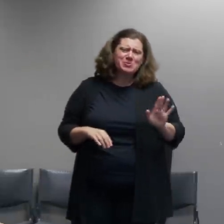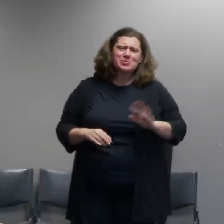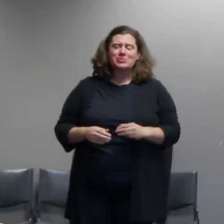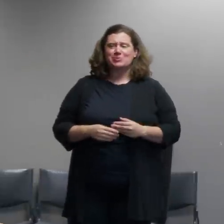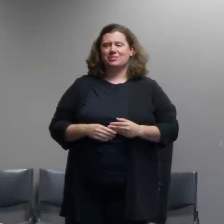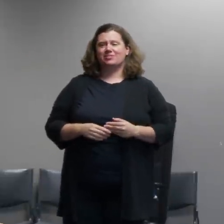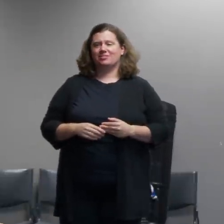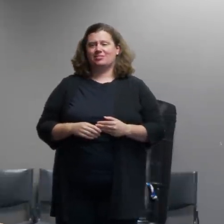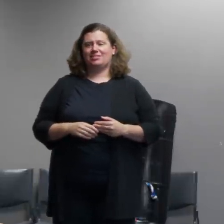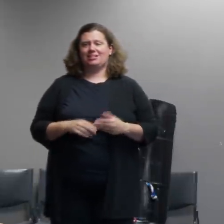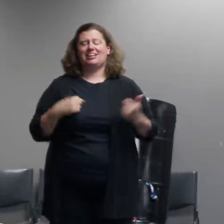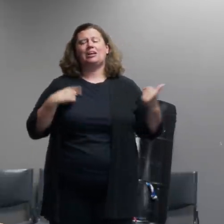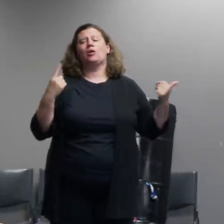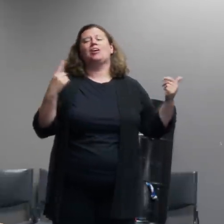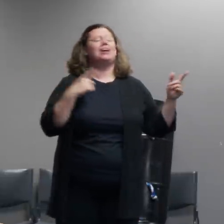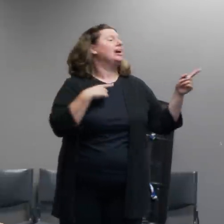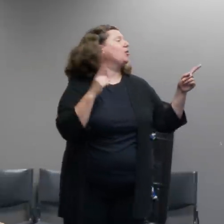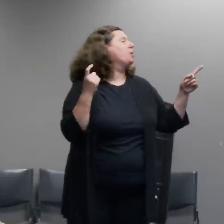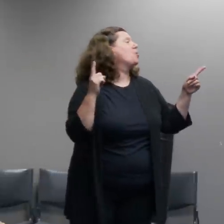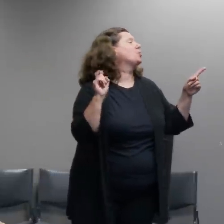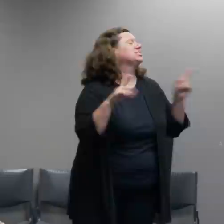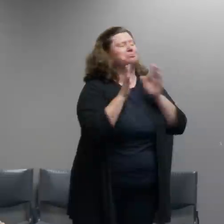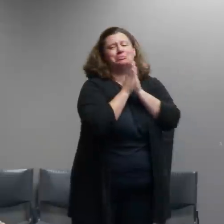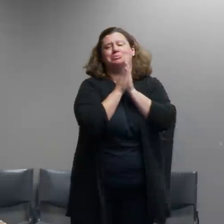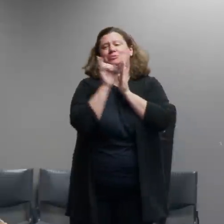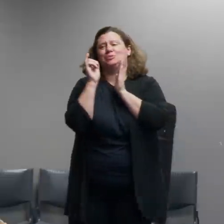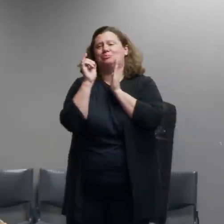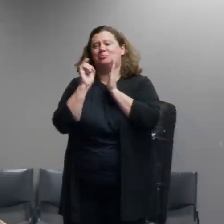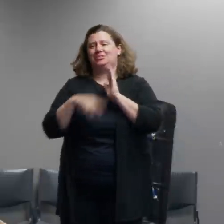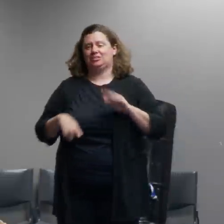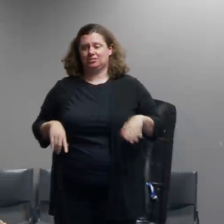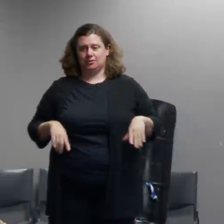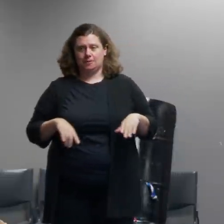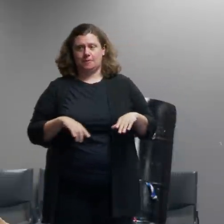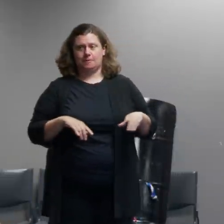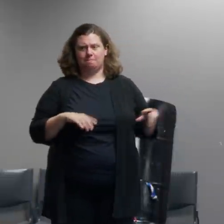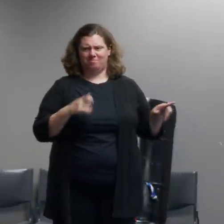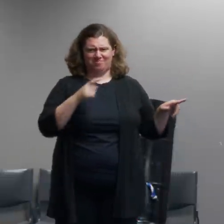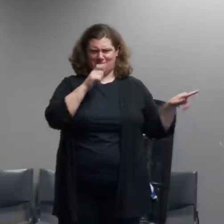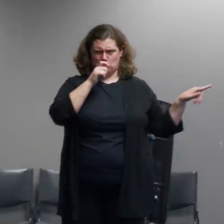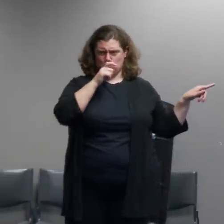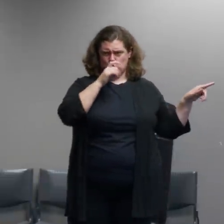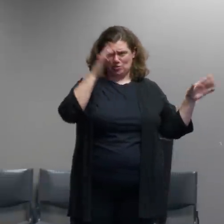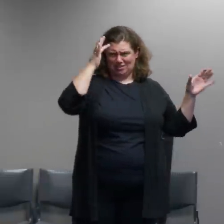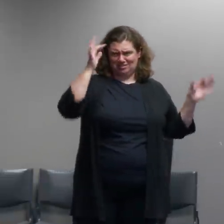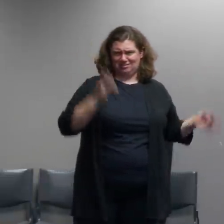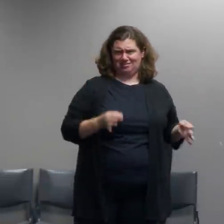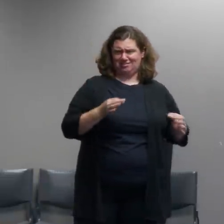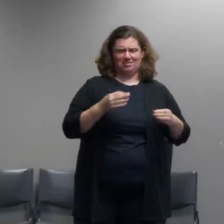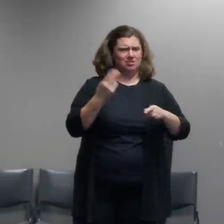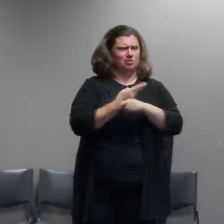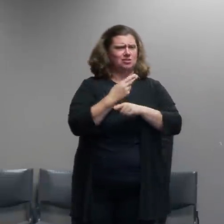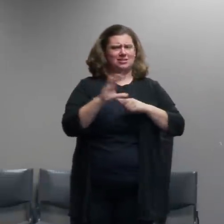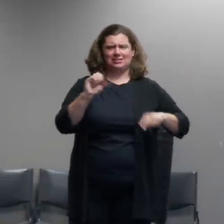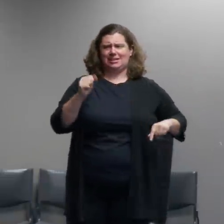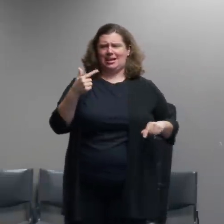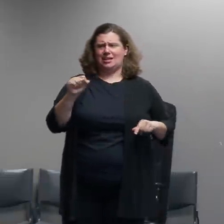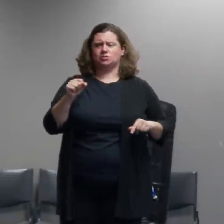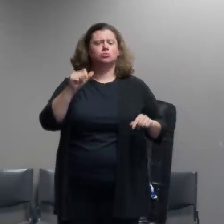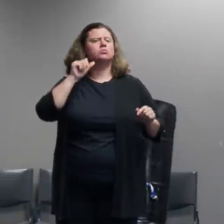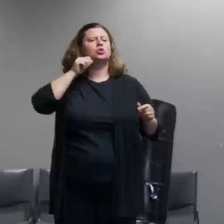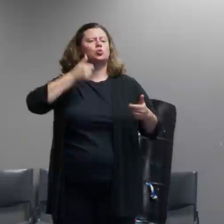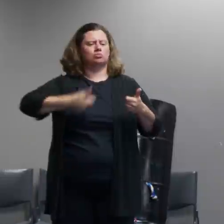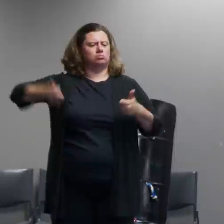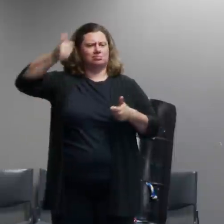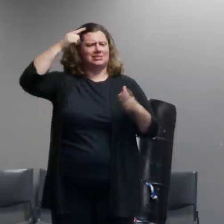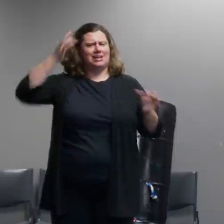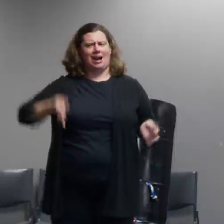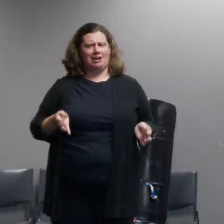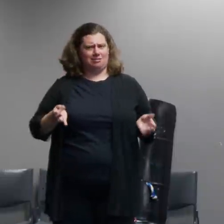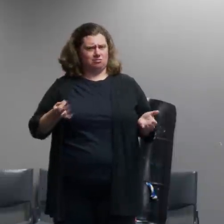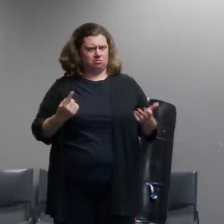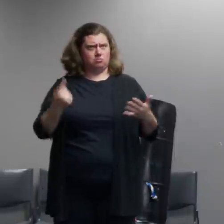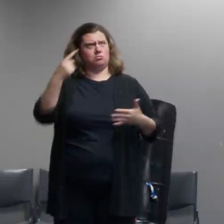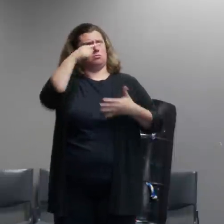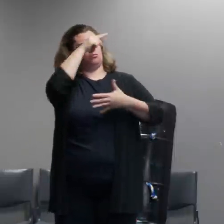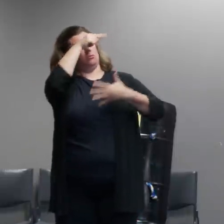okay um